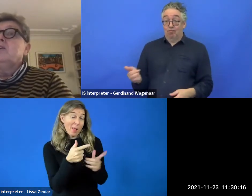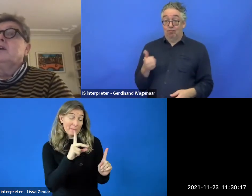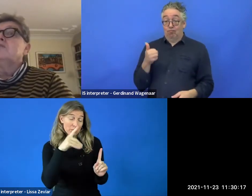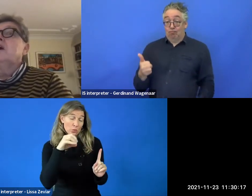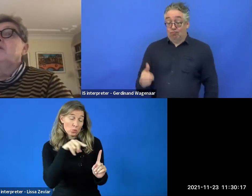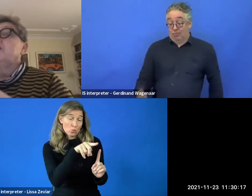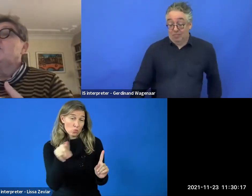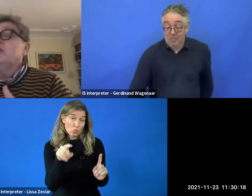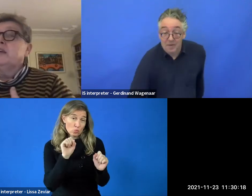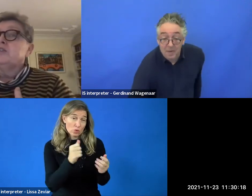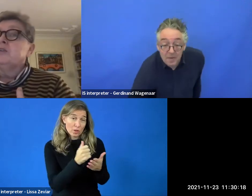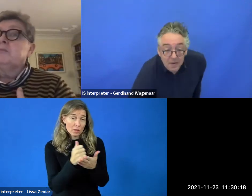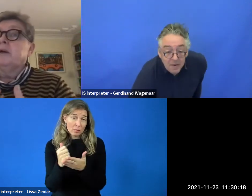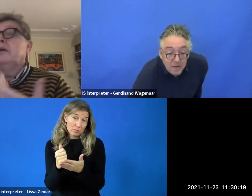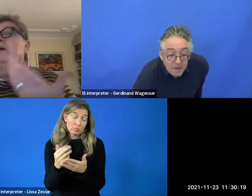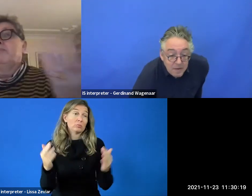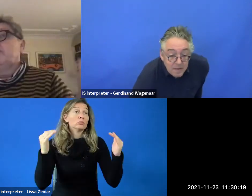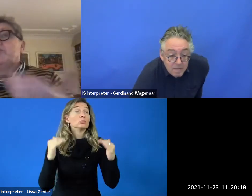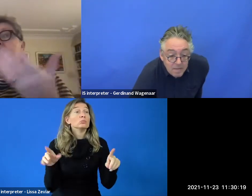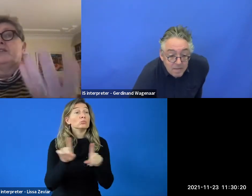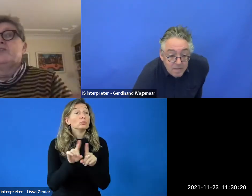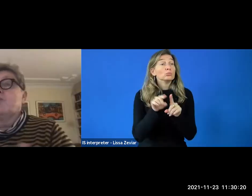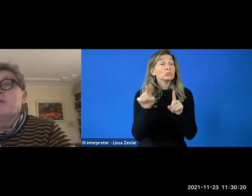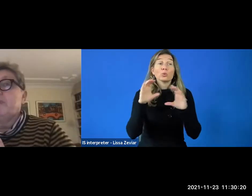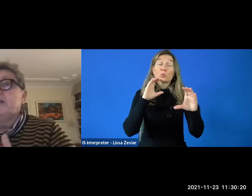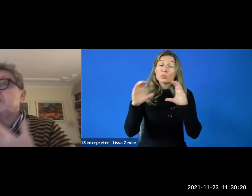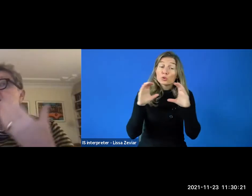You can also help in communication, putting it in your web pages,